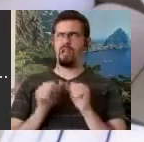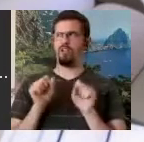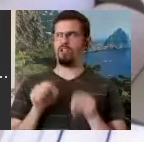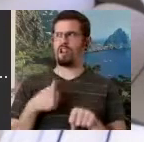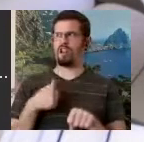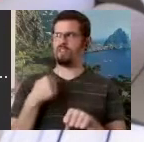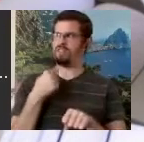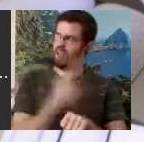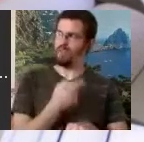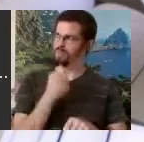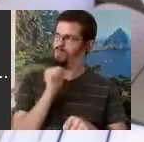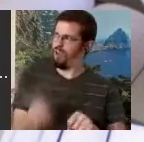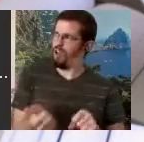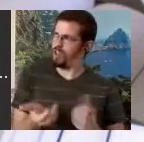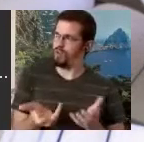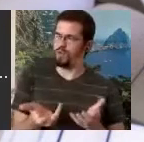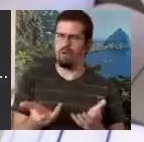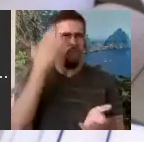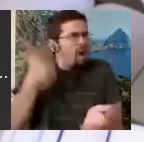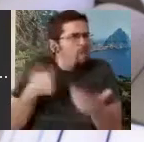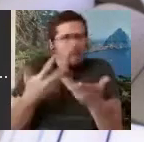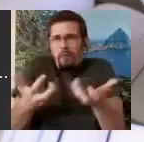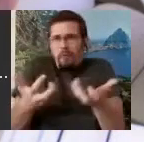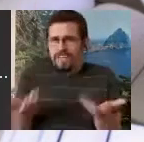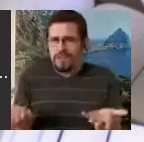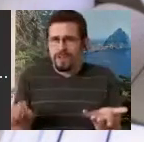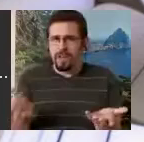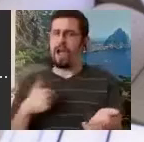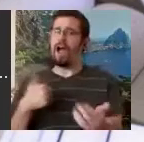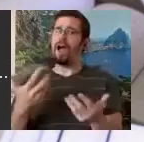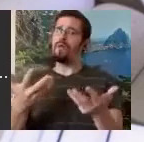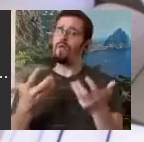of all, why would I want to?" I want everyone to write exactly as they see